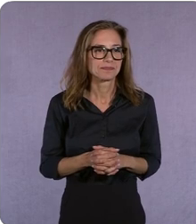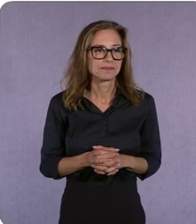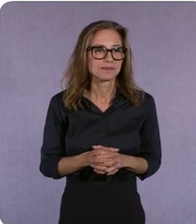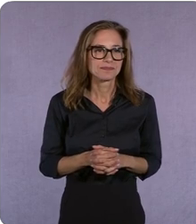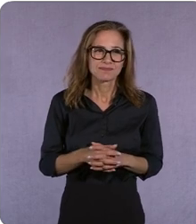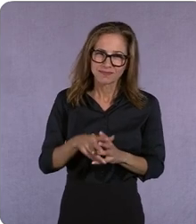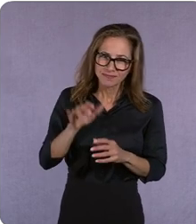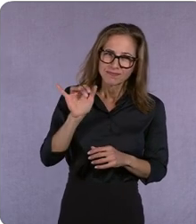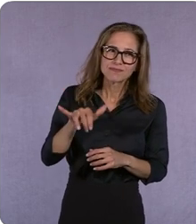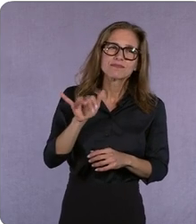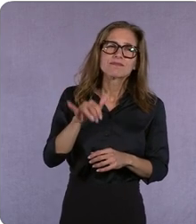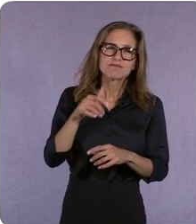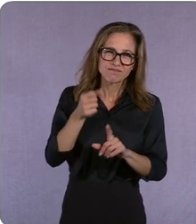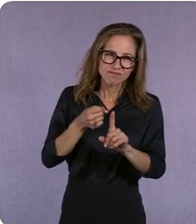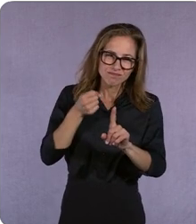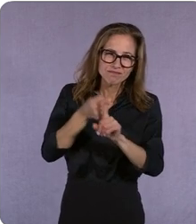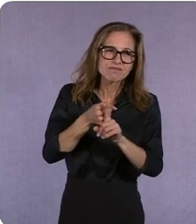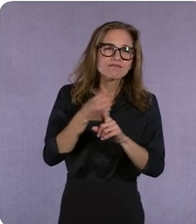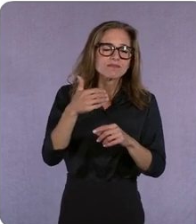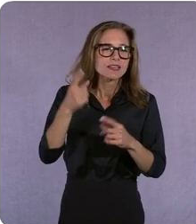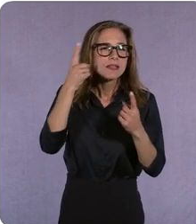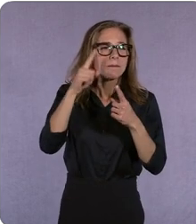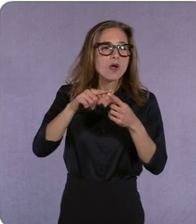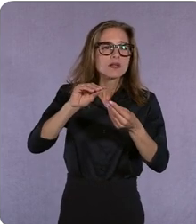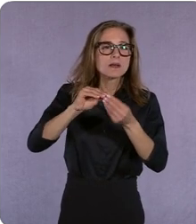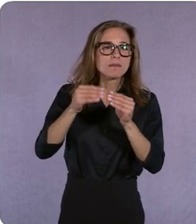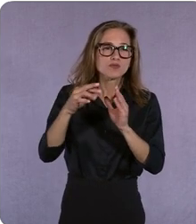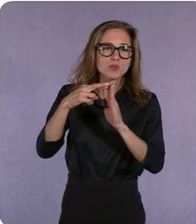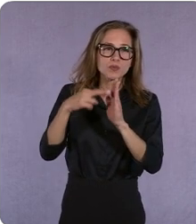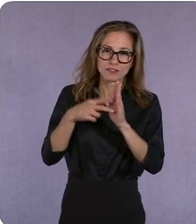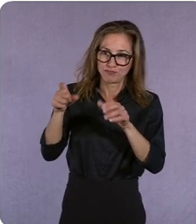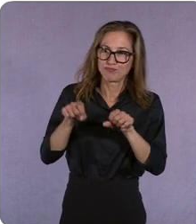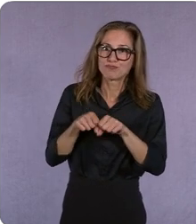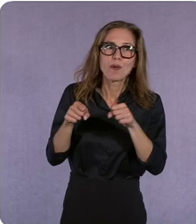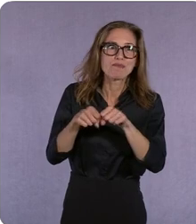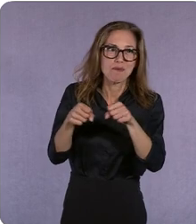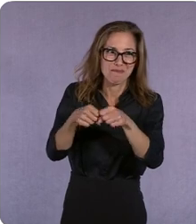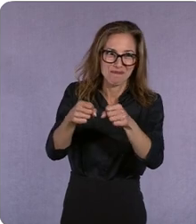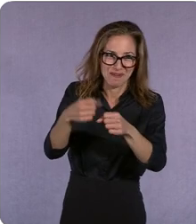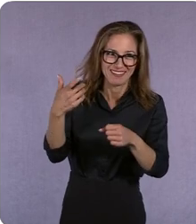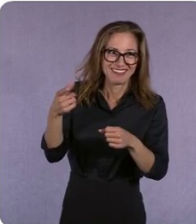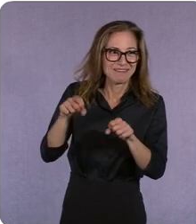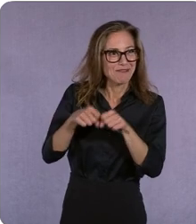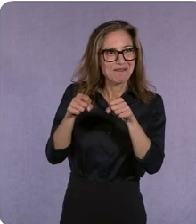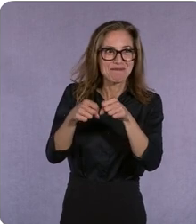of perceived rules that you broke right at the time when you got started everyone thought that you